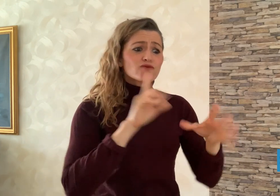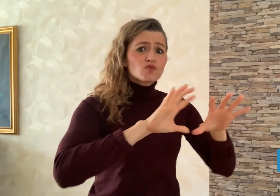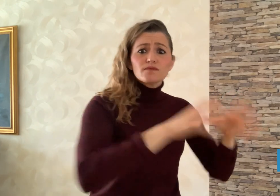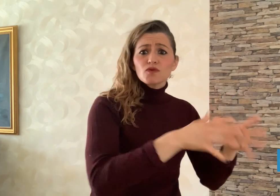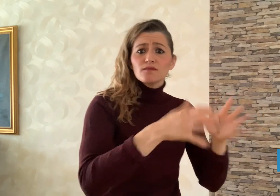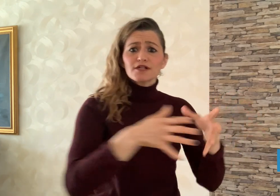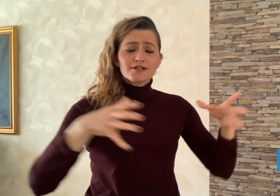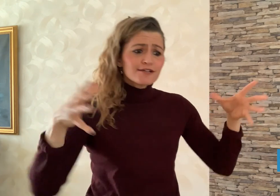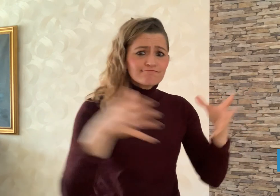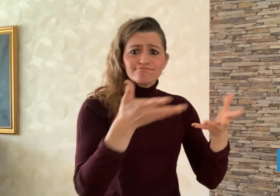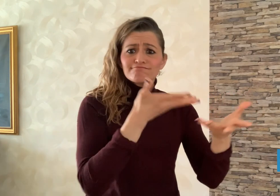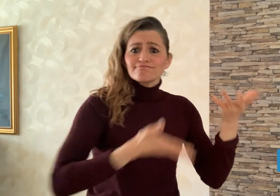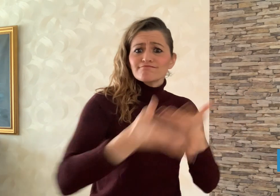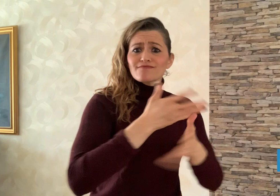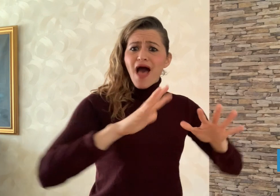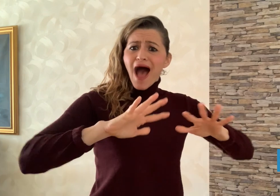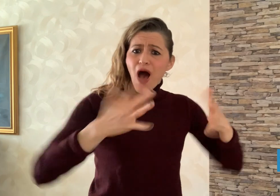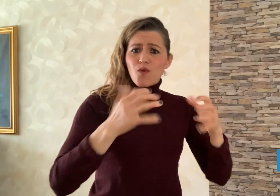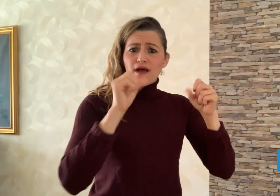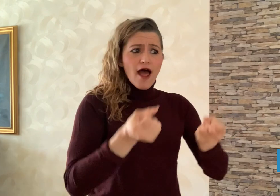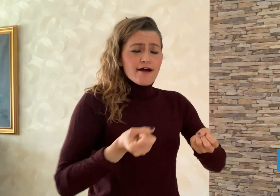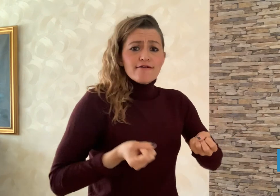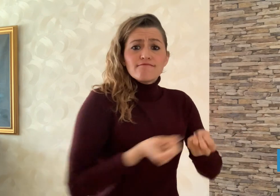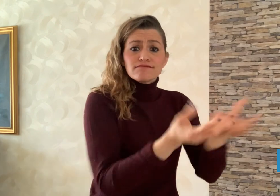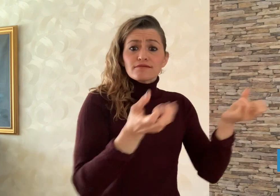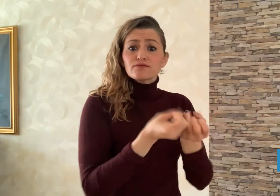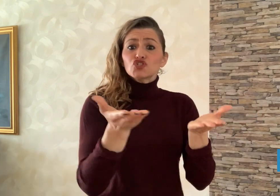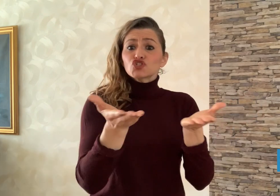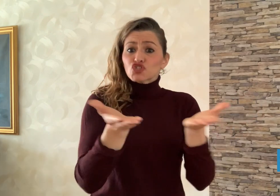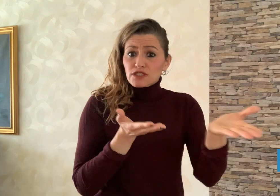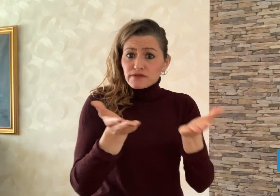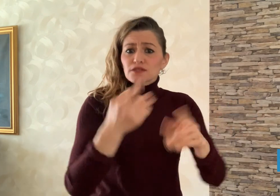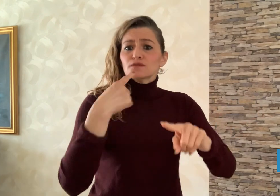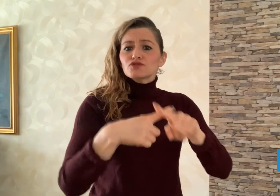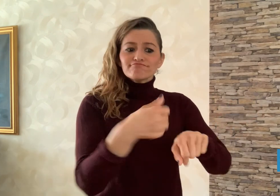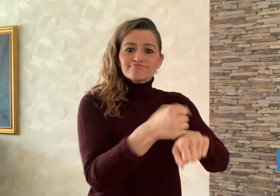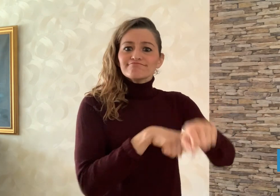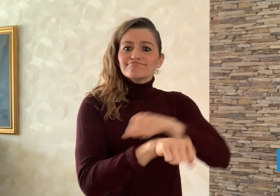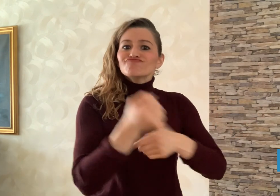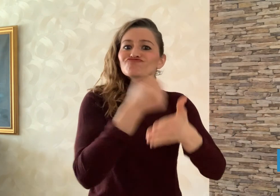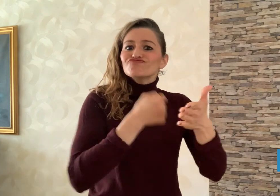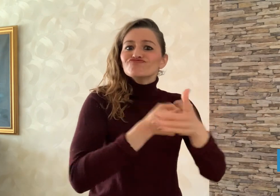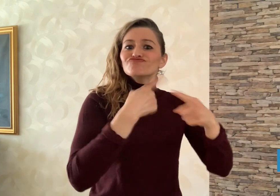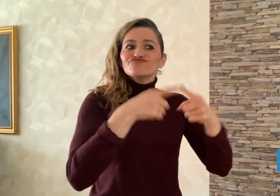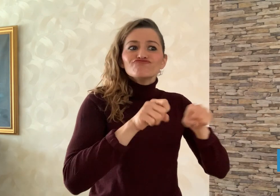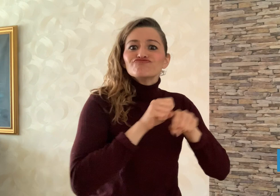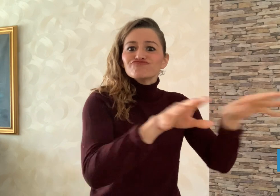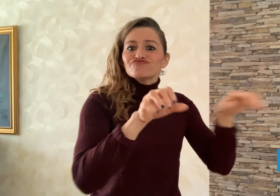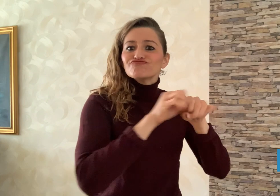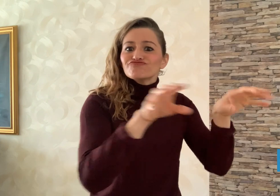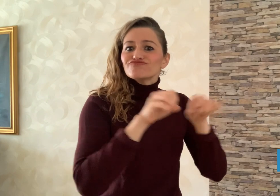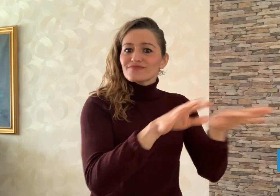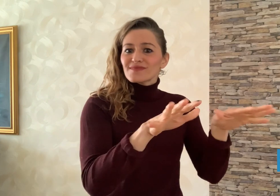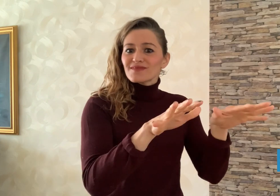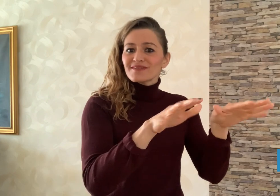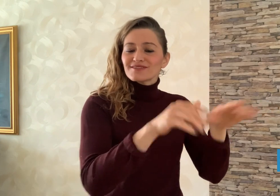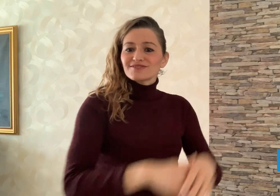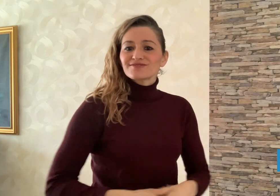find ways to continue services and activities.